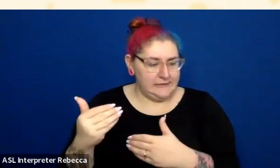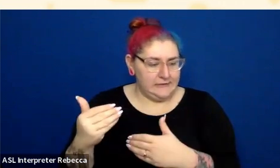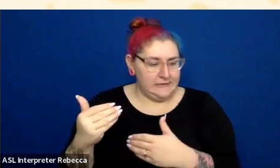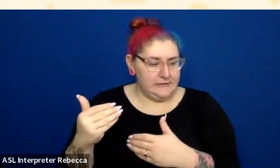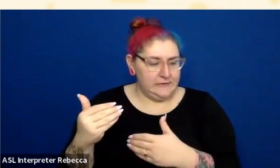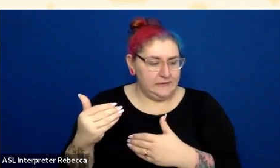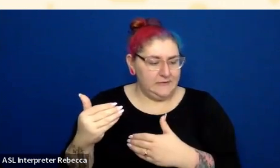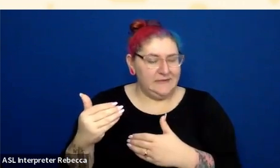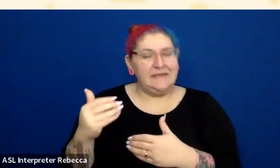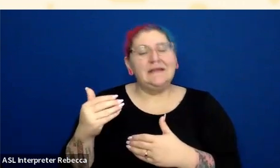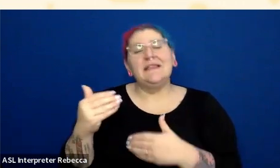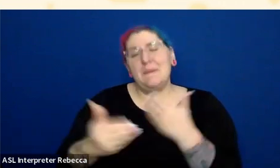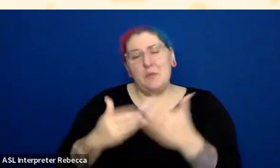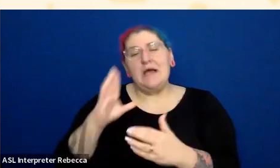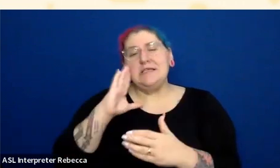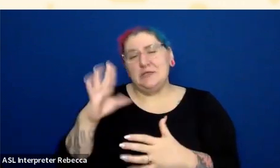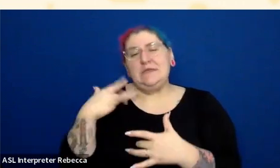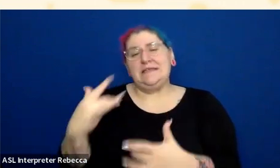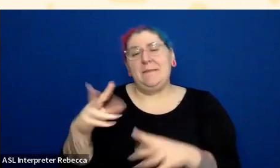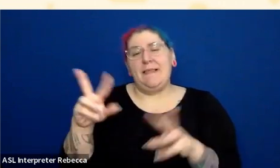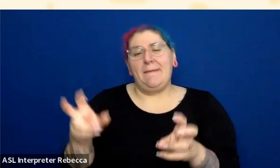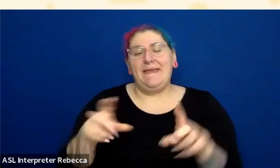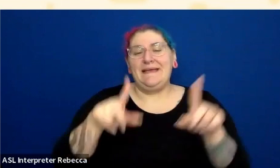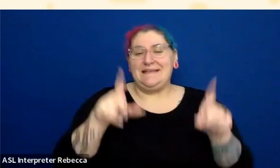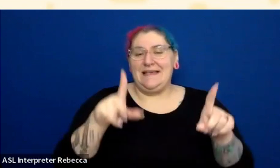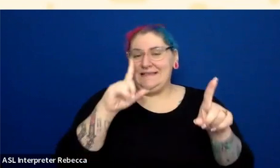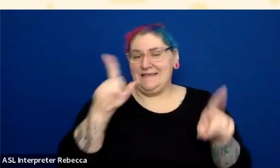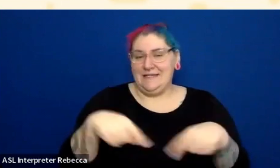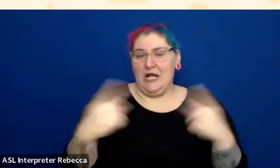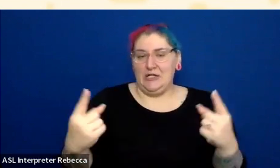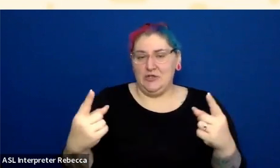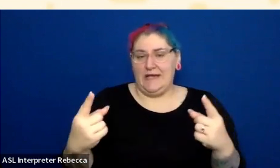to be testing contrast in its default state using tools like WAVE,